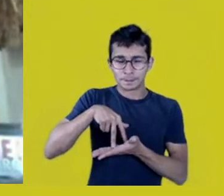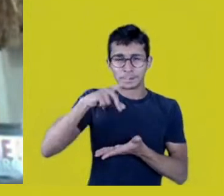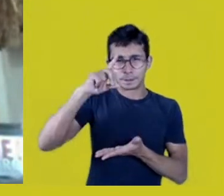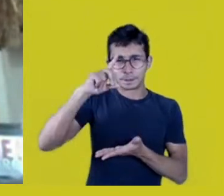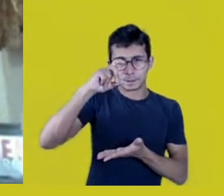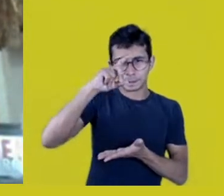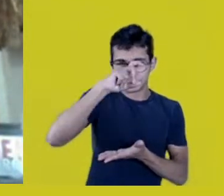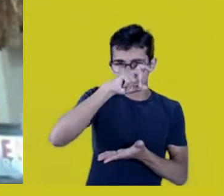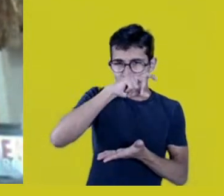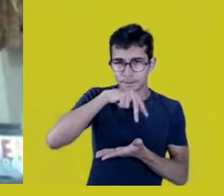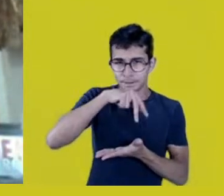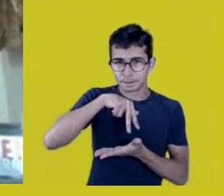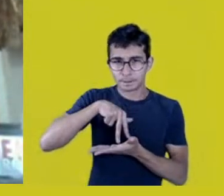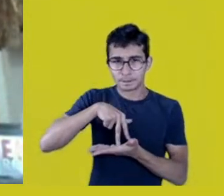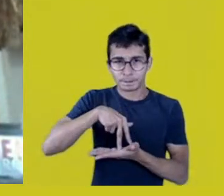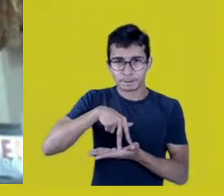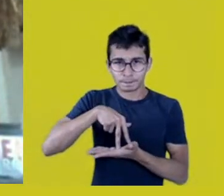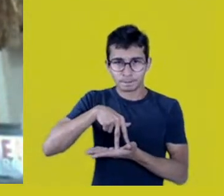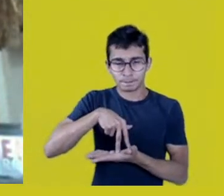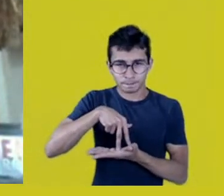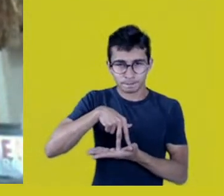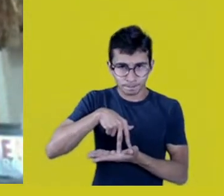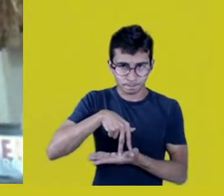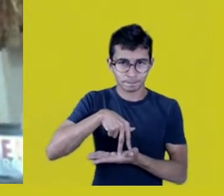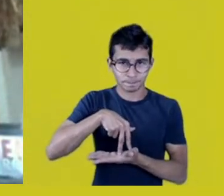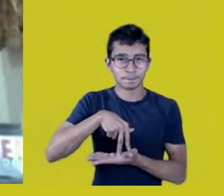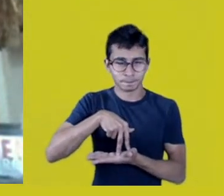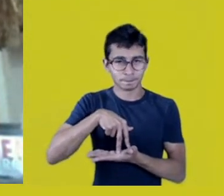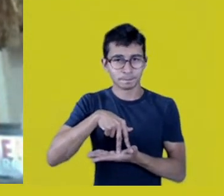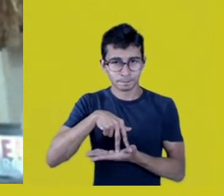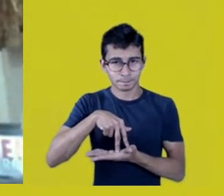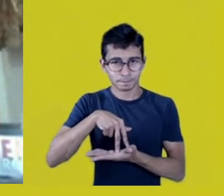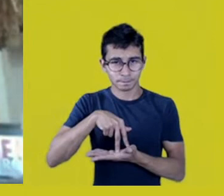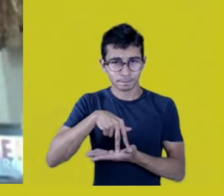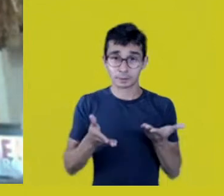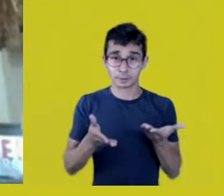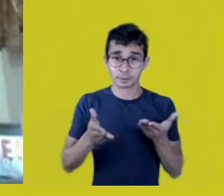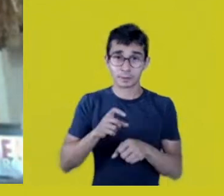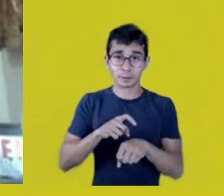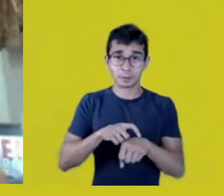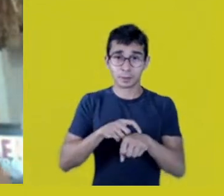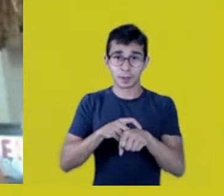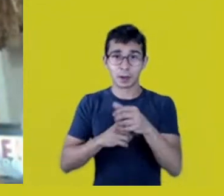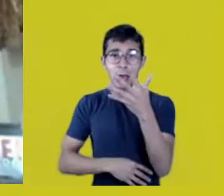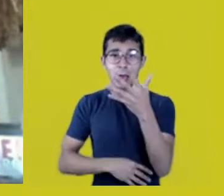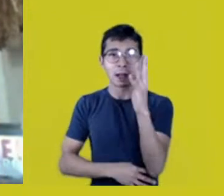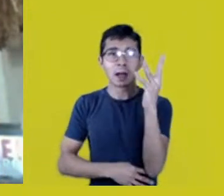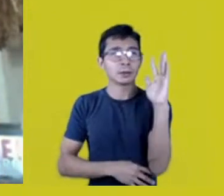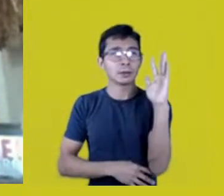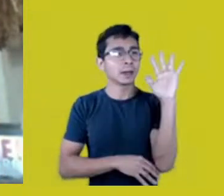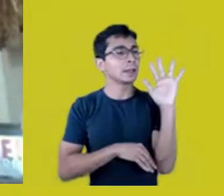our time by looking at nature, by hearing bird sing,